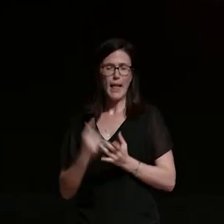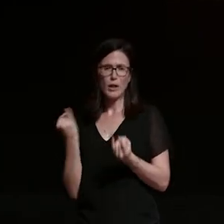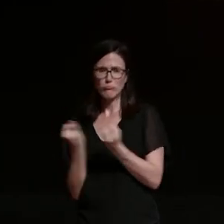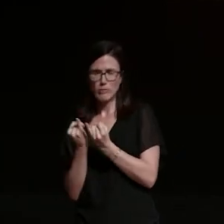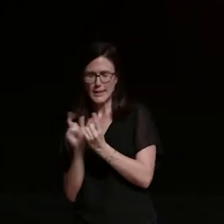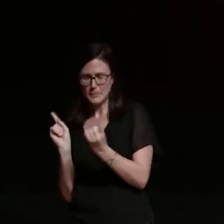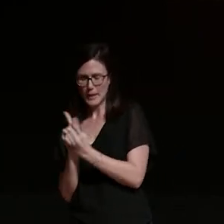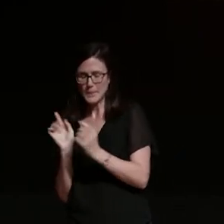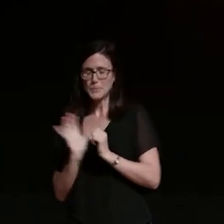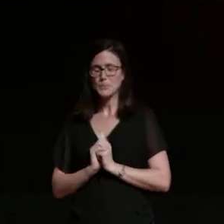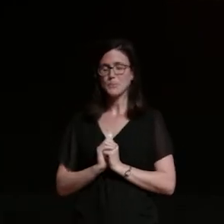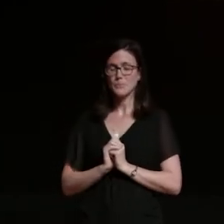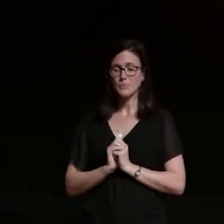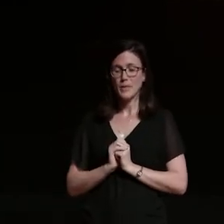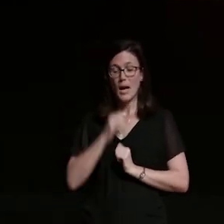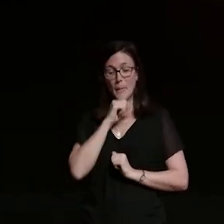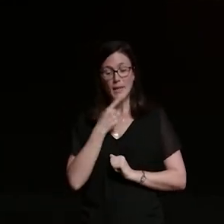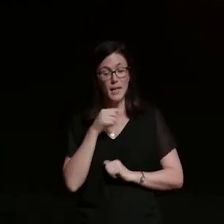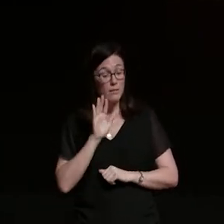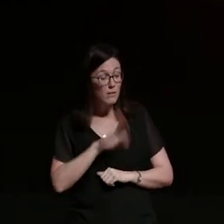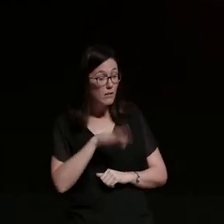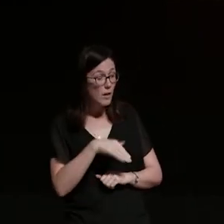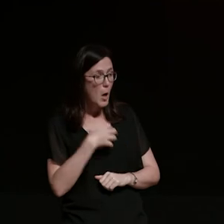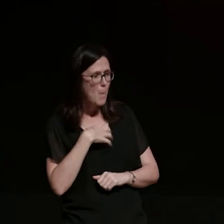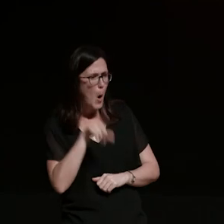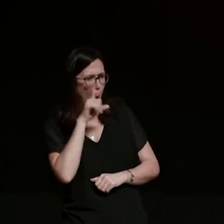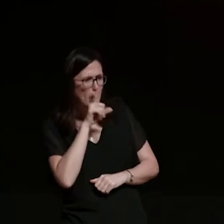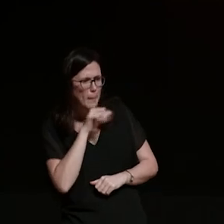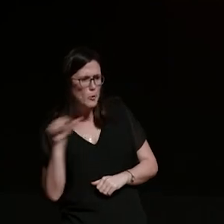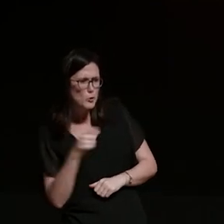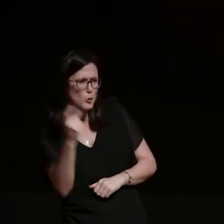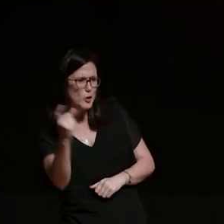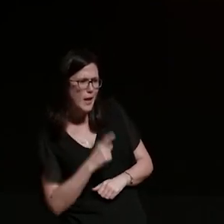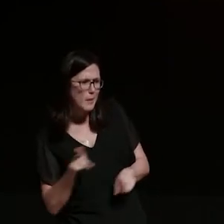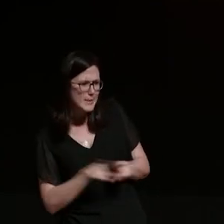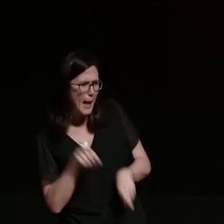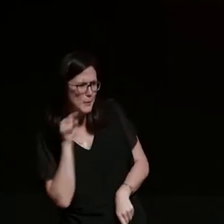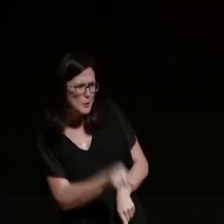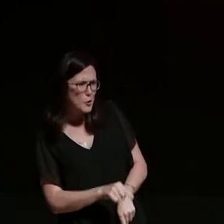up to me and said more people like you should come to these events good on you for turning up